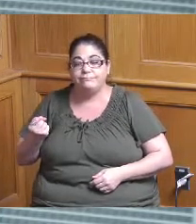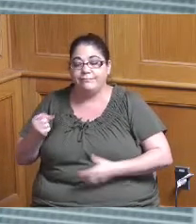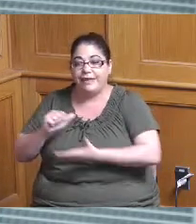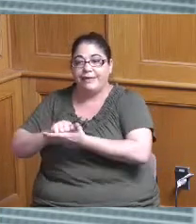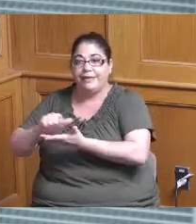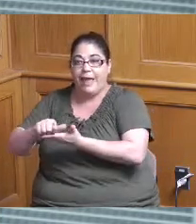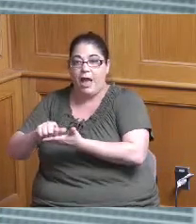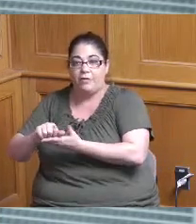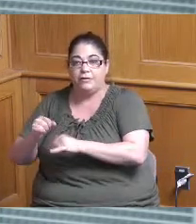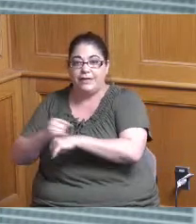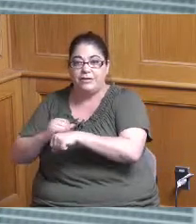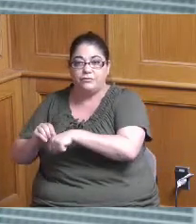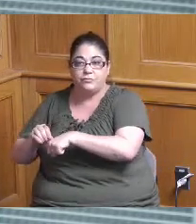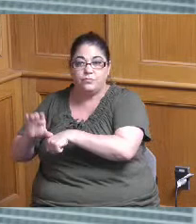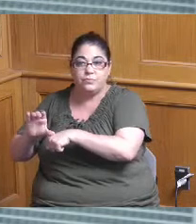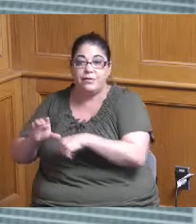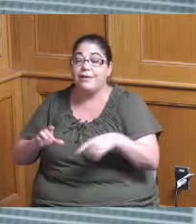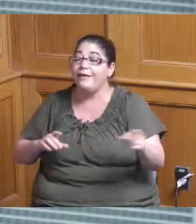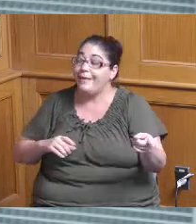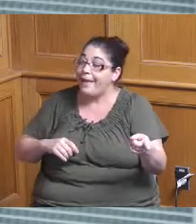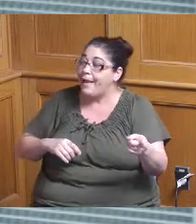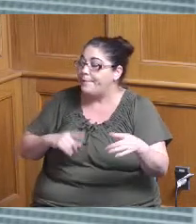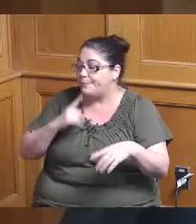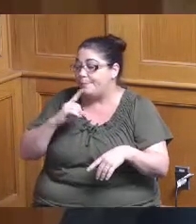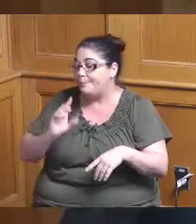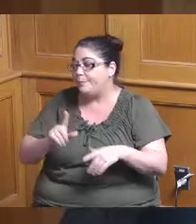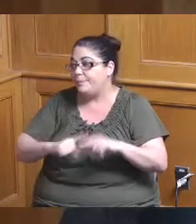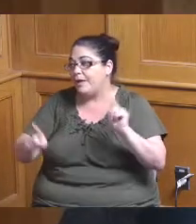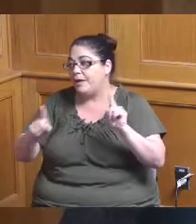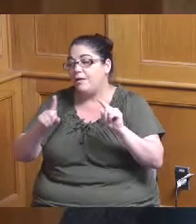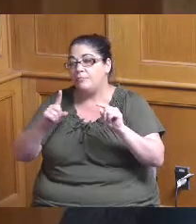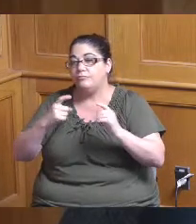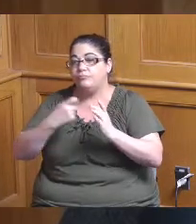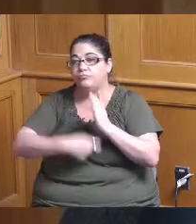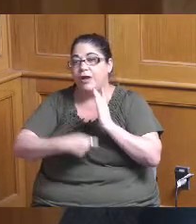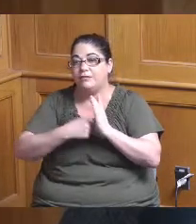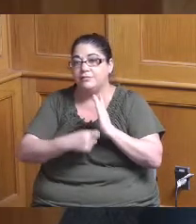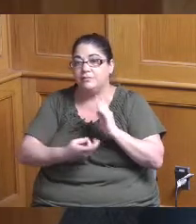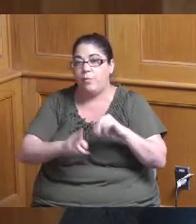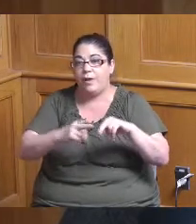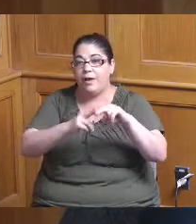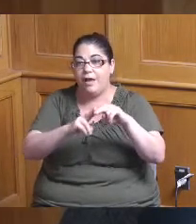however prices are going up so and we we've done this analysis by way of our garages to get a